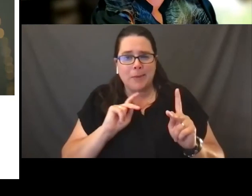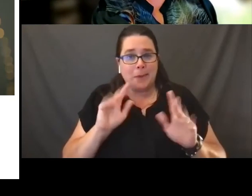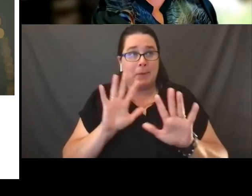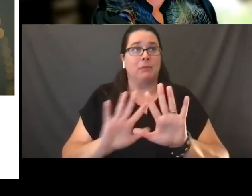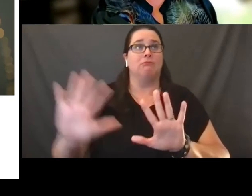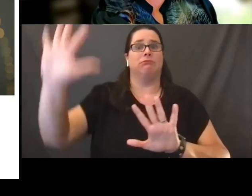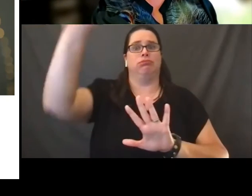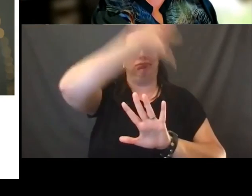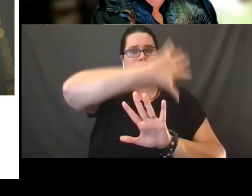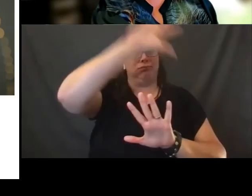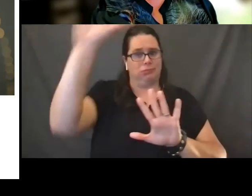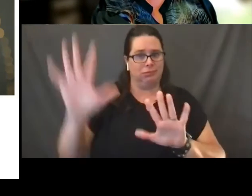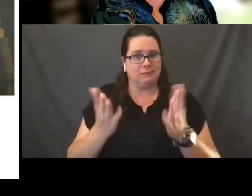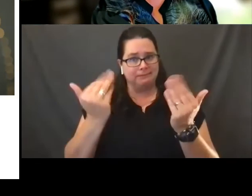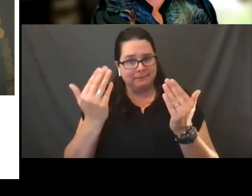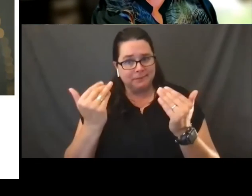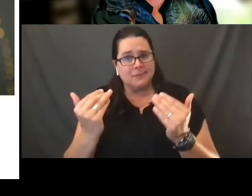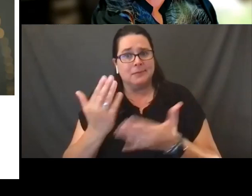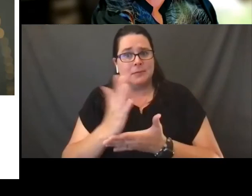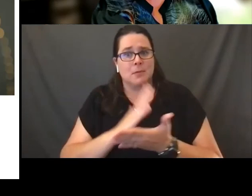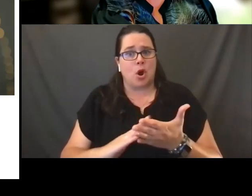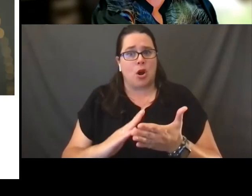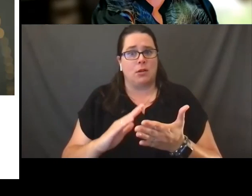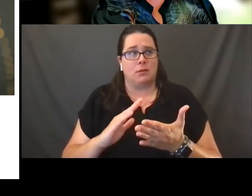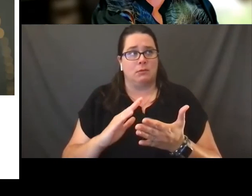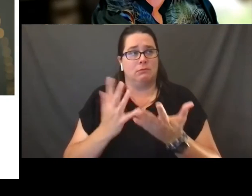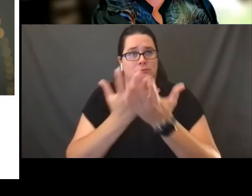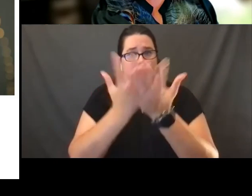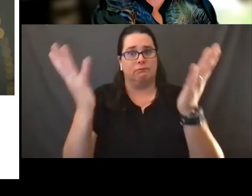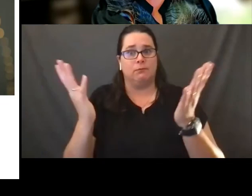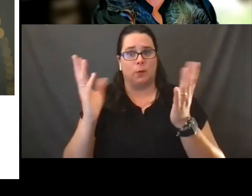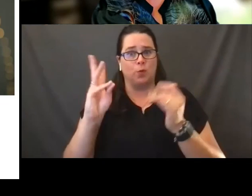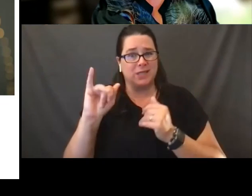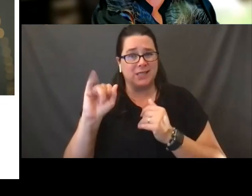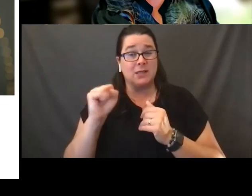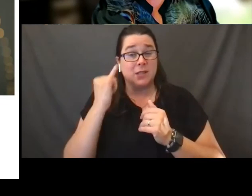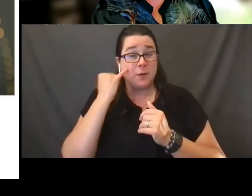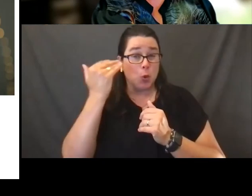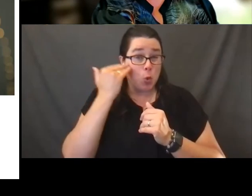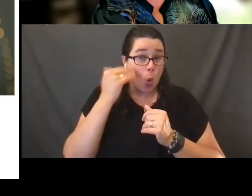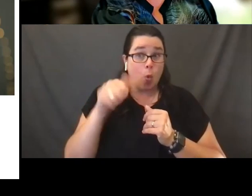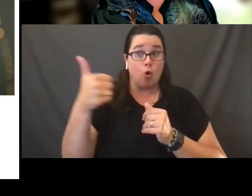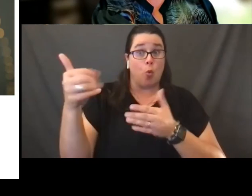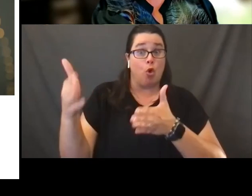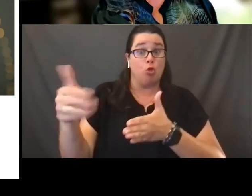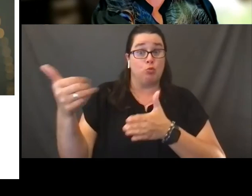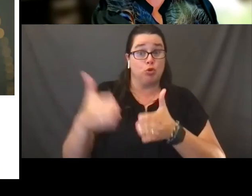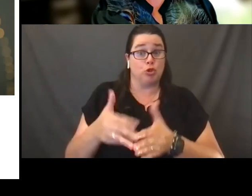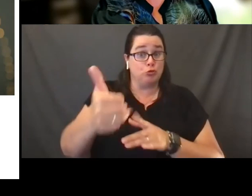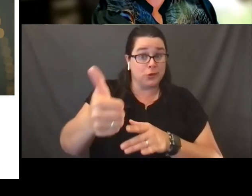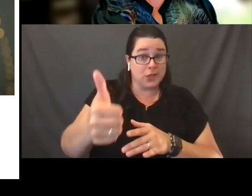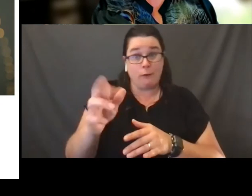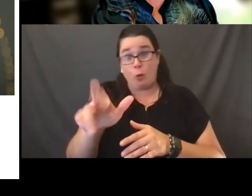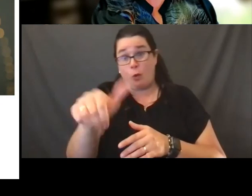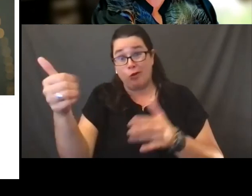So let me know if you're interested or you know someone else who might be interested.